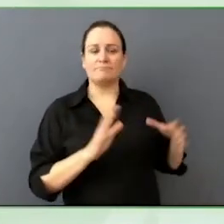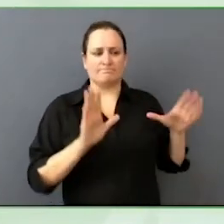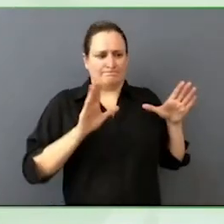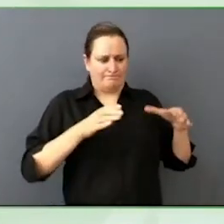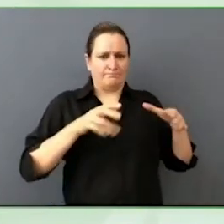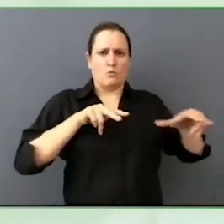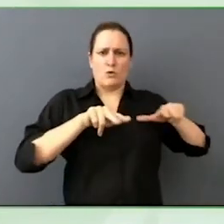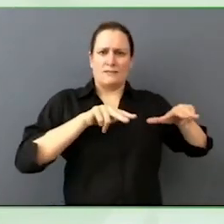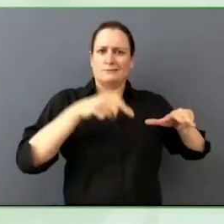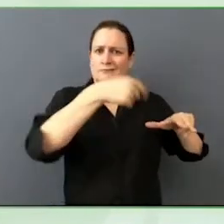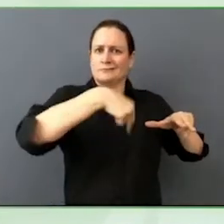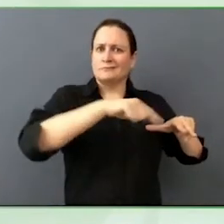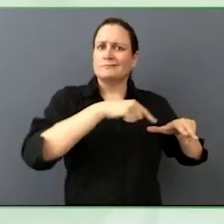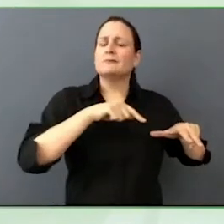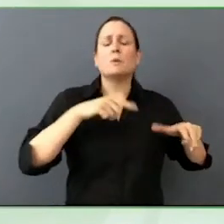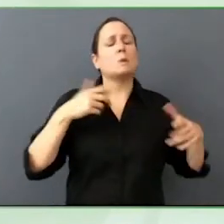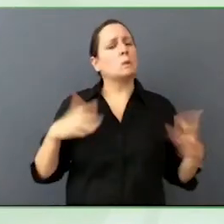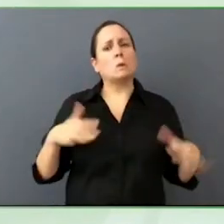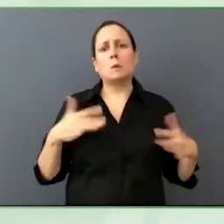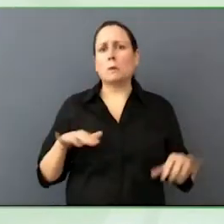Finding the people, having those mentor's.